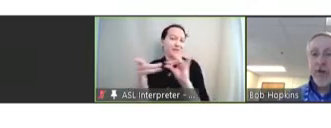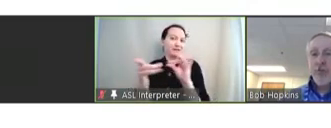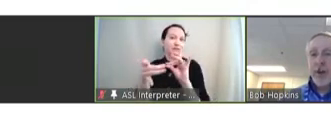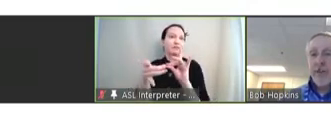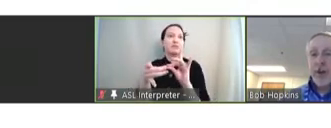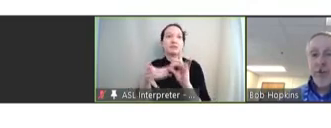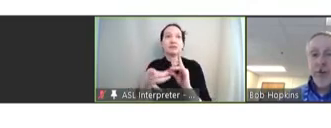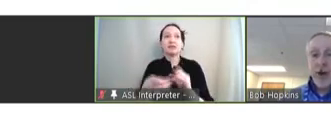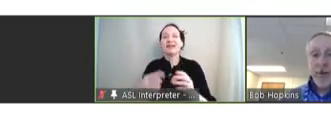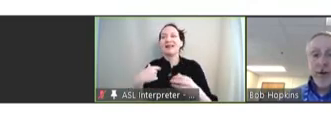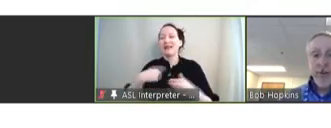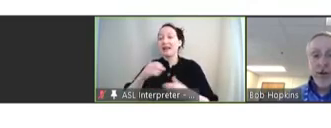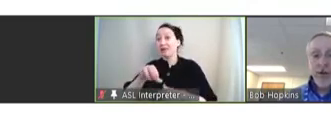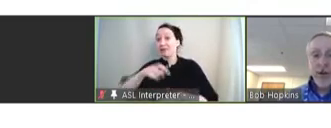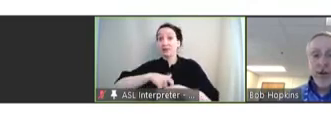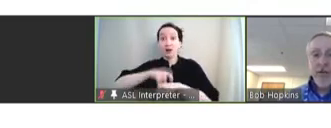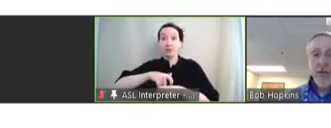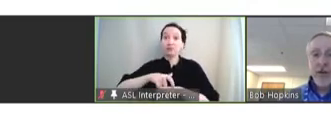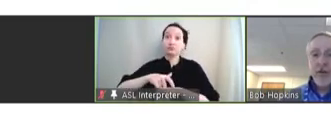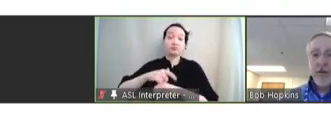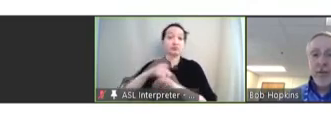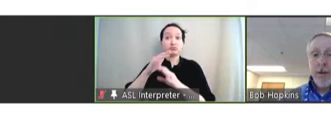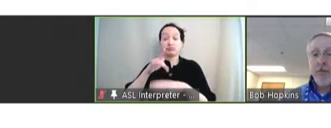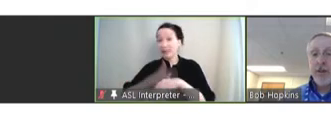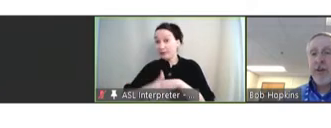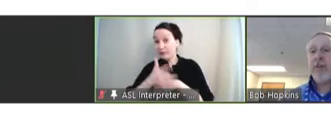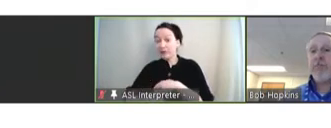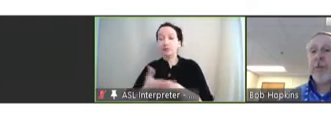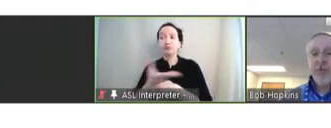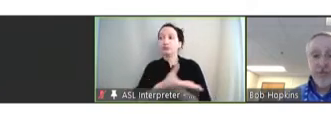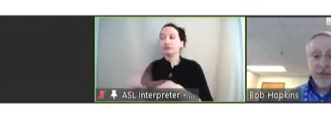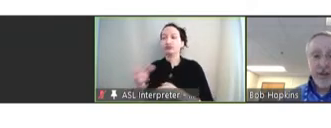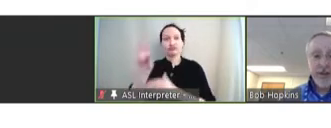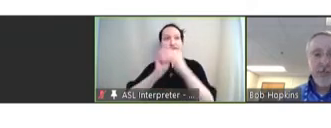we have time to accommodate on the agenda to the members in anticipation of today's meeting.